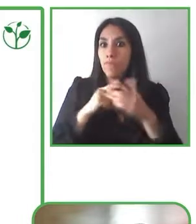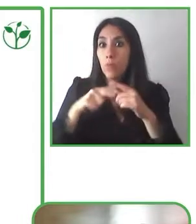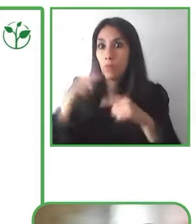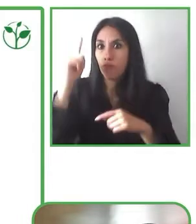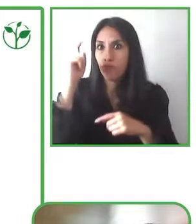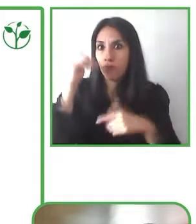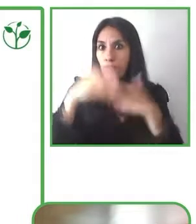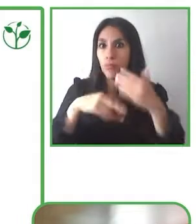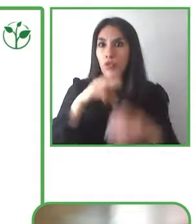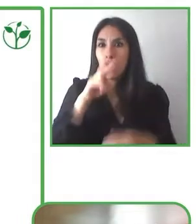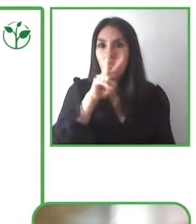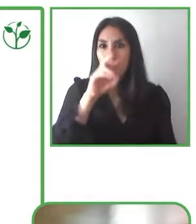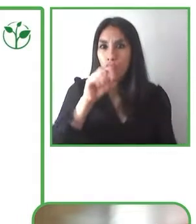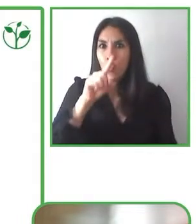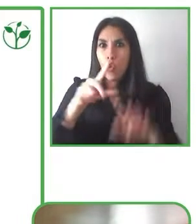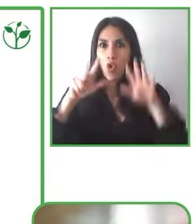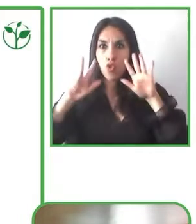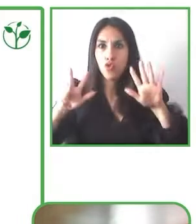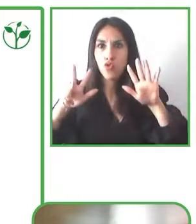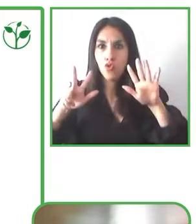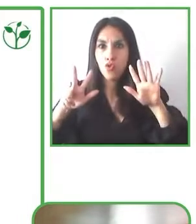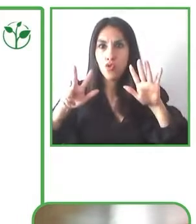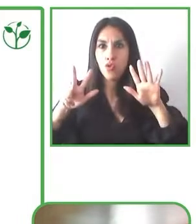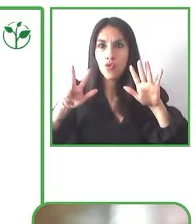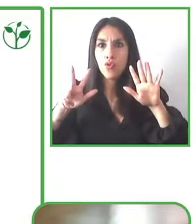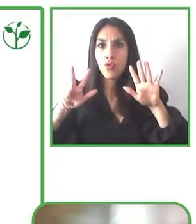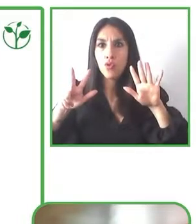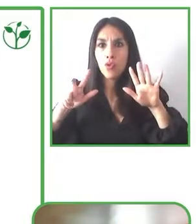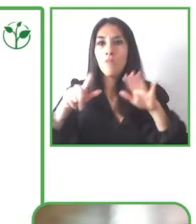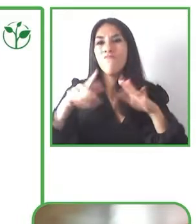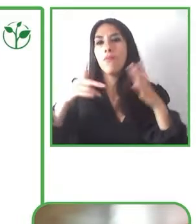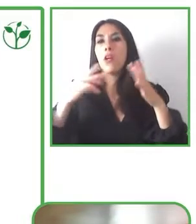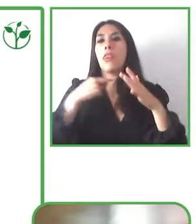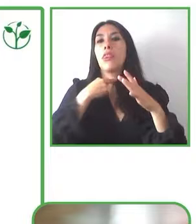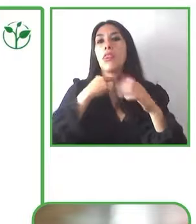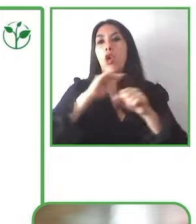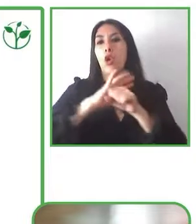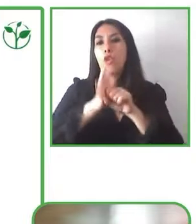The only time that we have not carried out the biennale was during the pandemic.